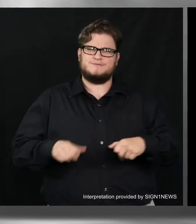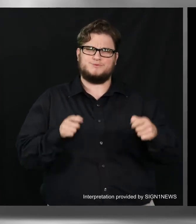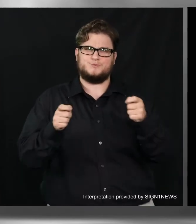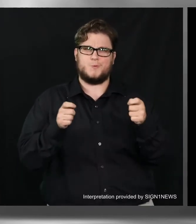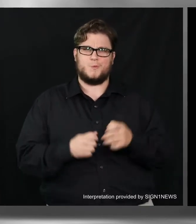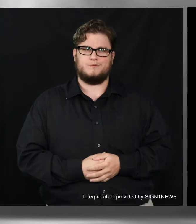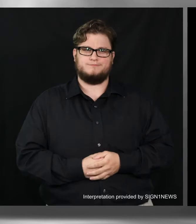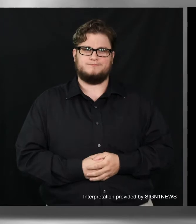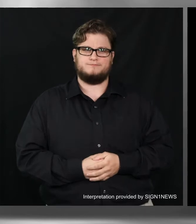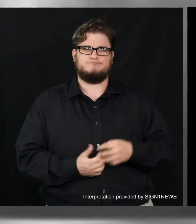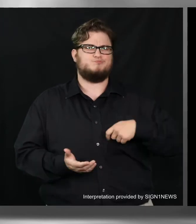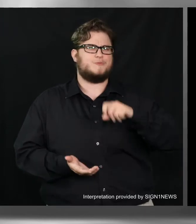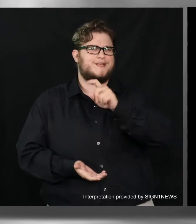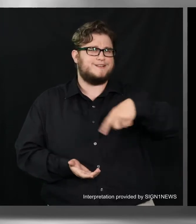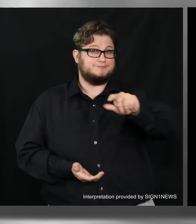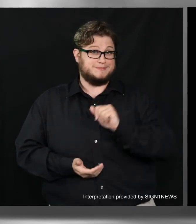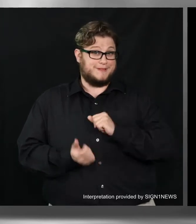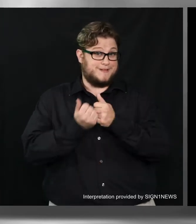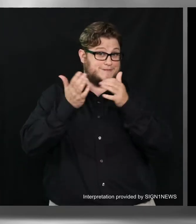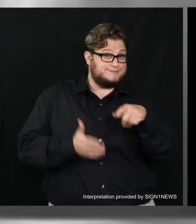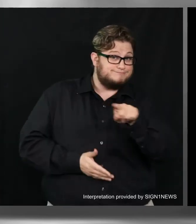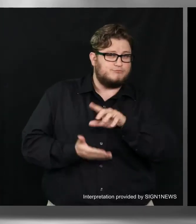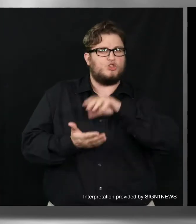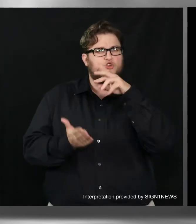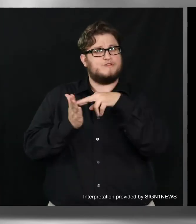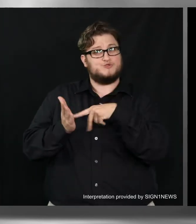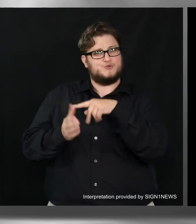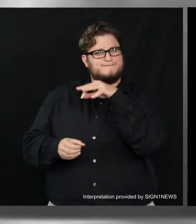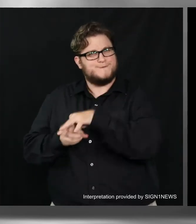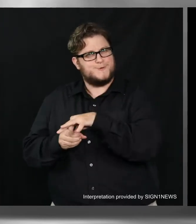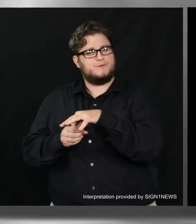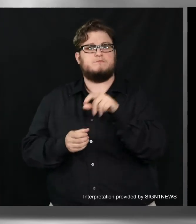We are asking all self-advocates to learn about and register to vote.